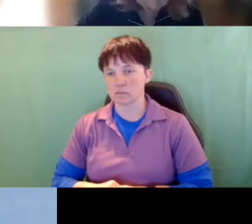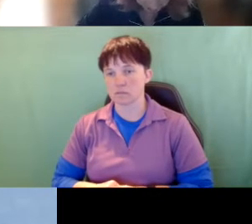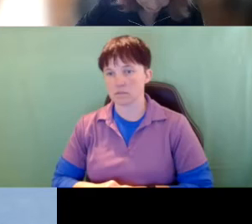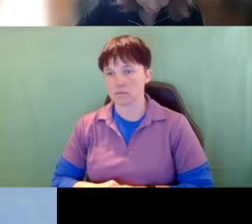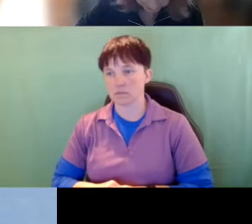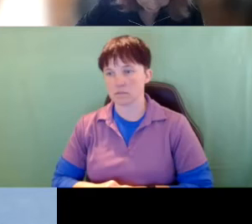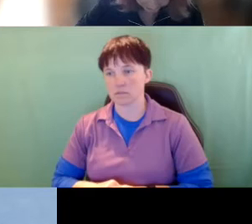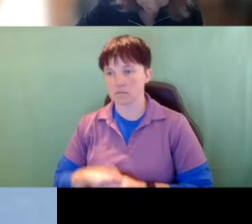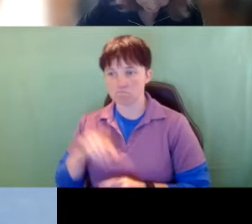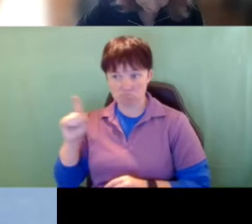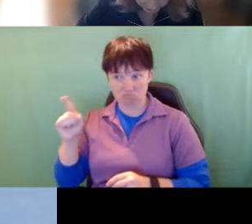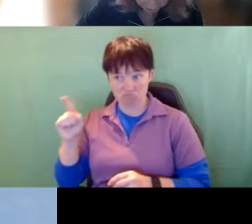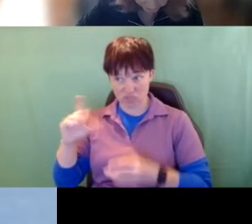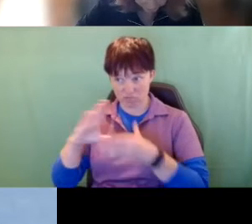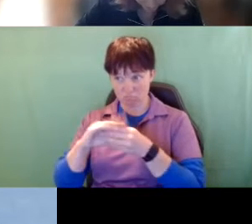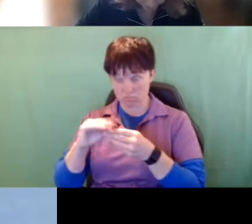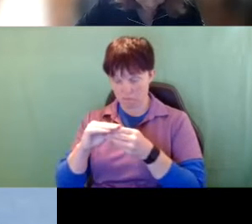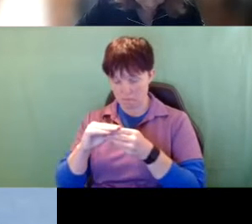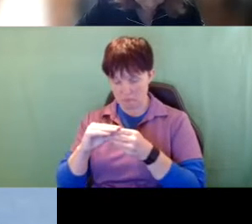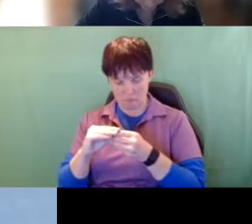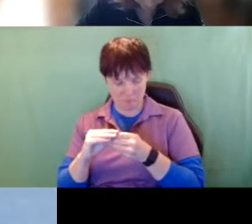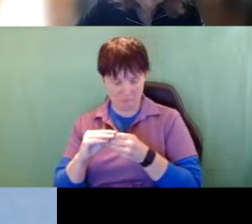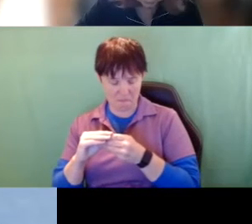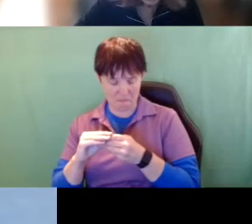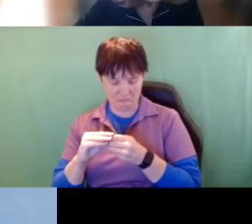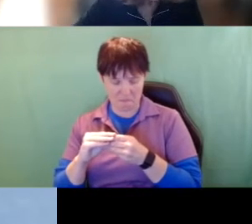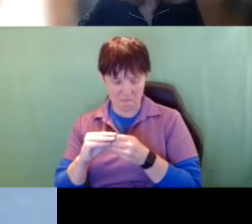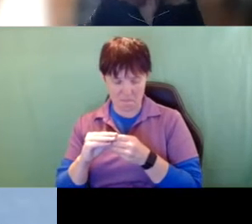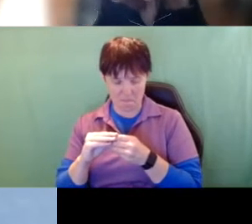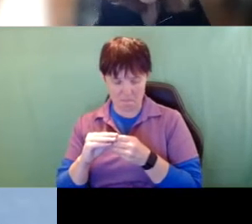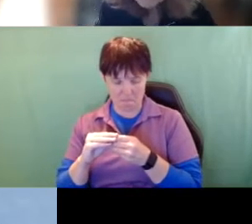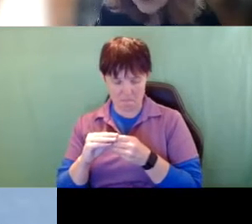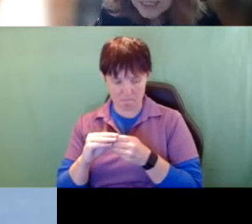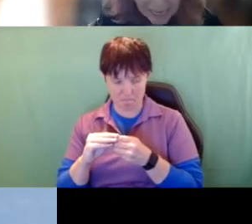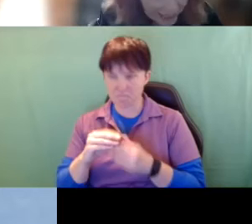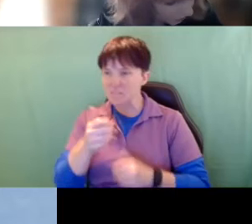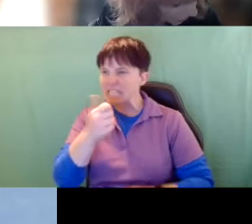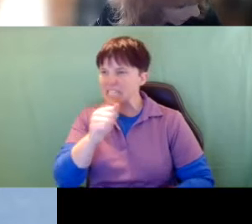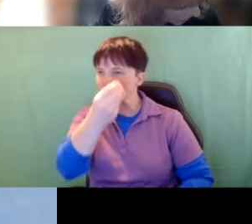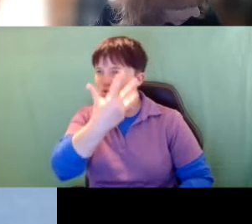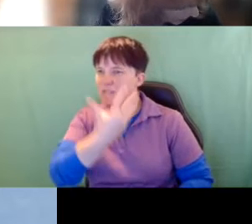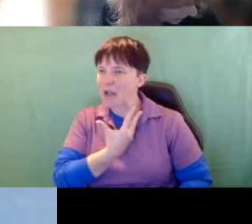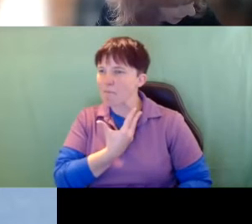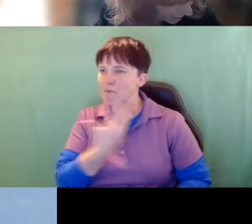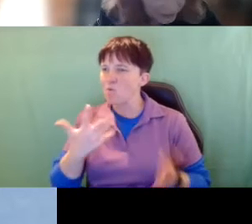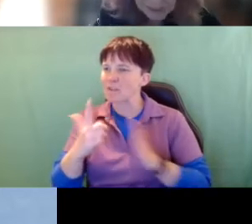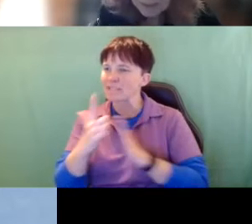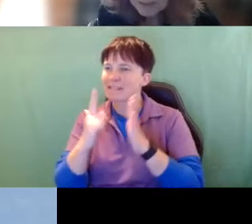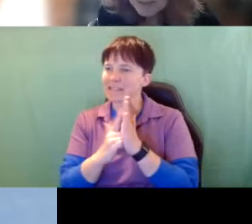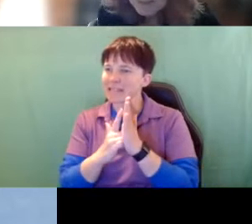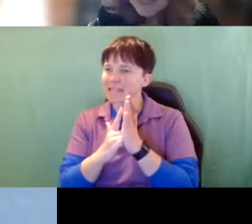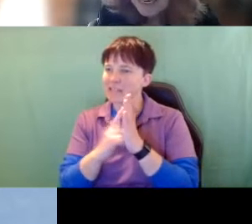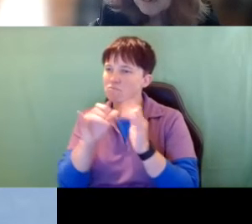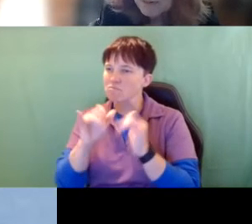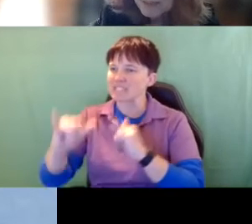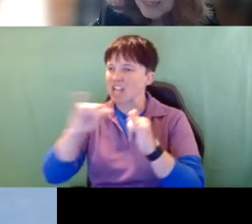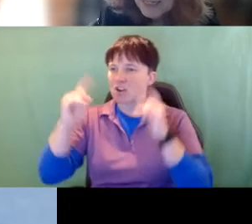She said, Can you tell me what's the legal standard for Deafness, to be Deaf?